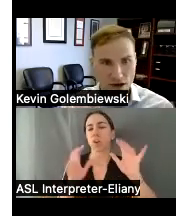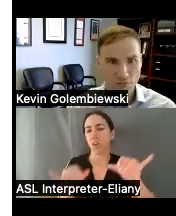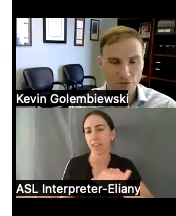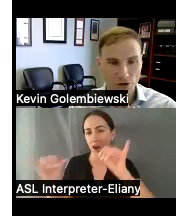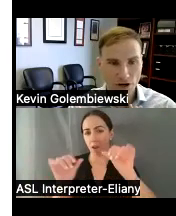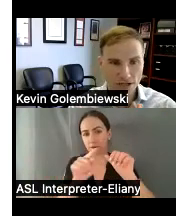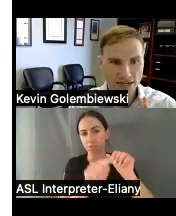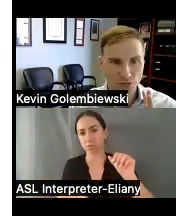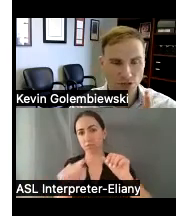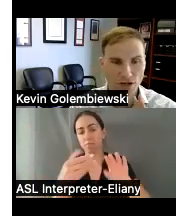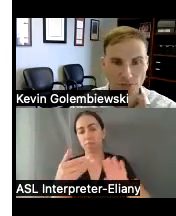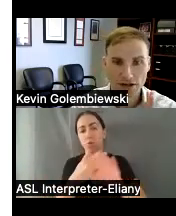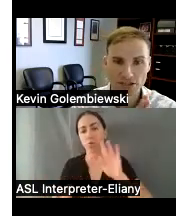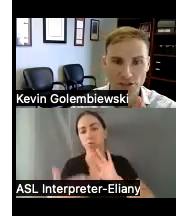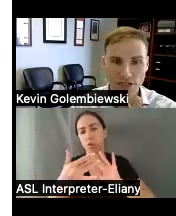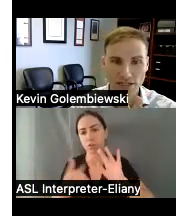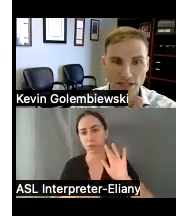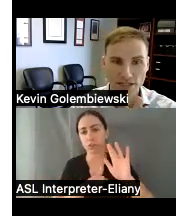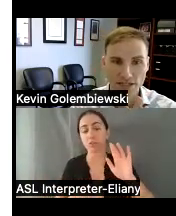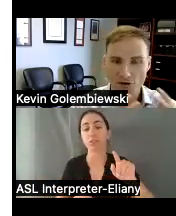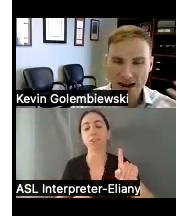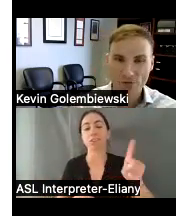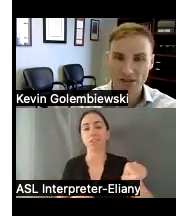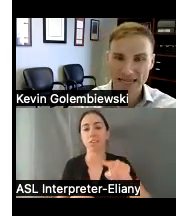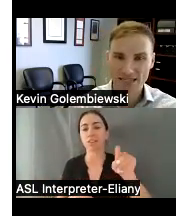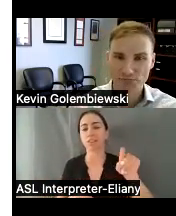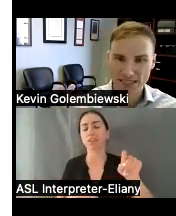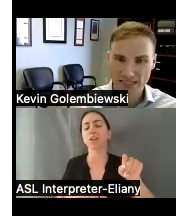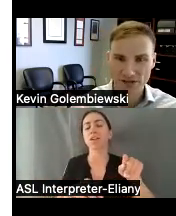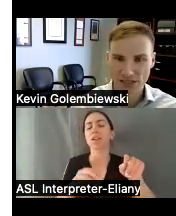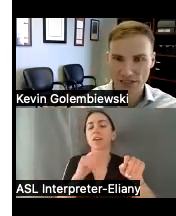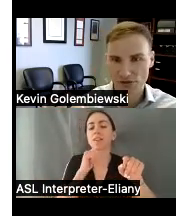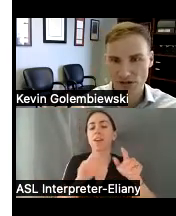think about before you contact with us about an issue is they're not related specifically to an